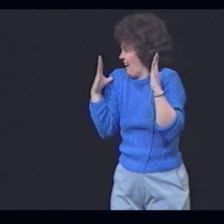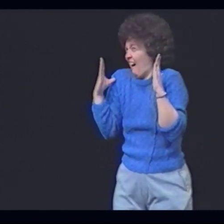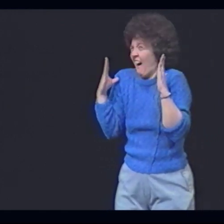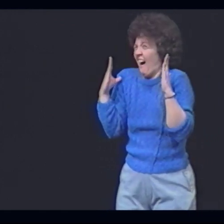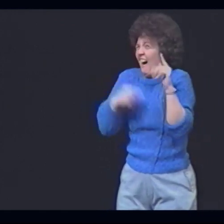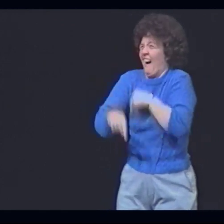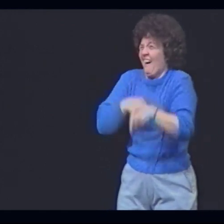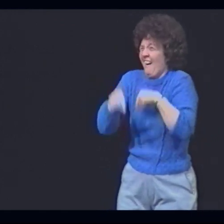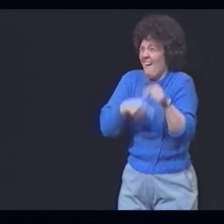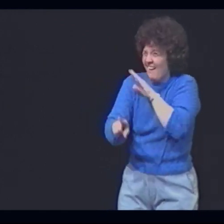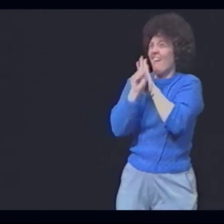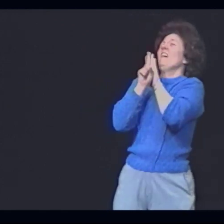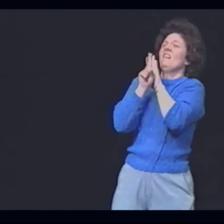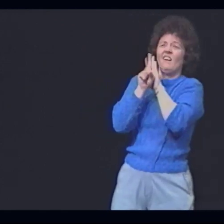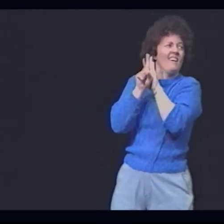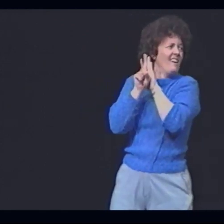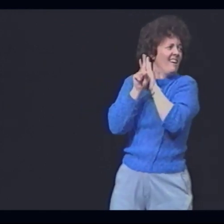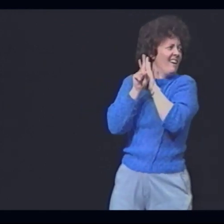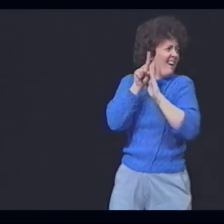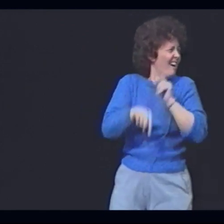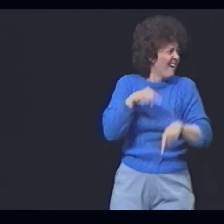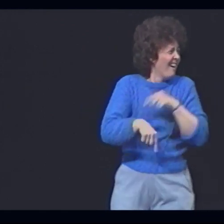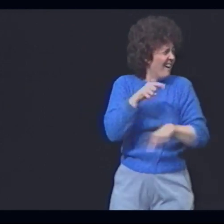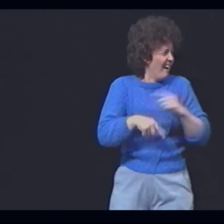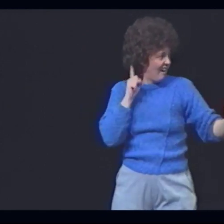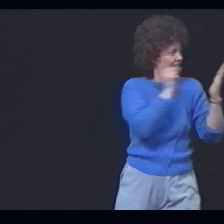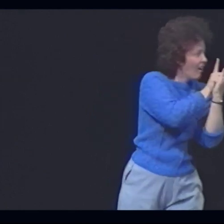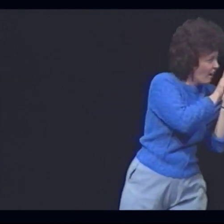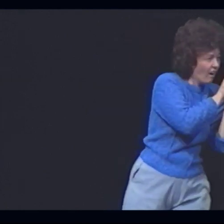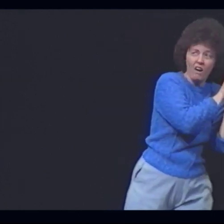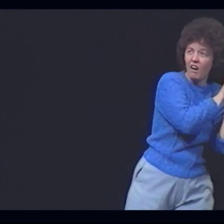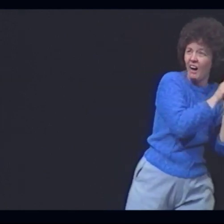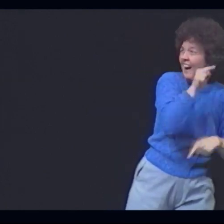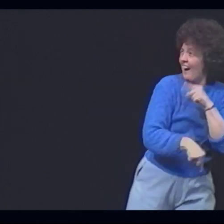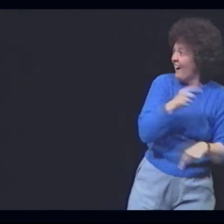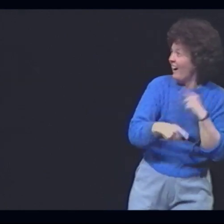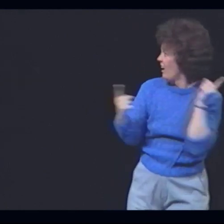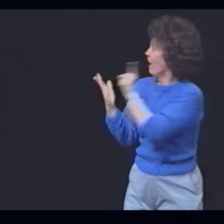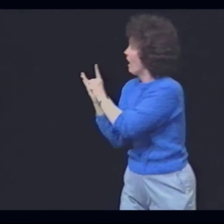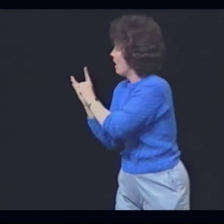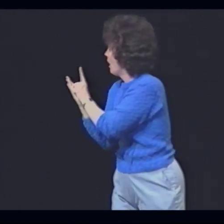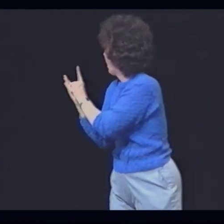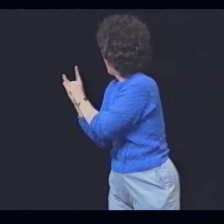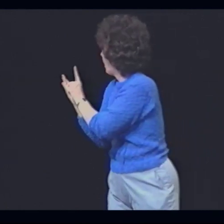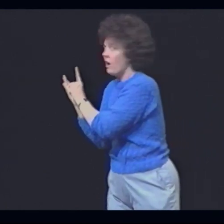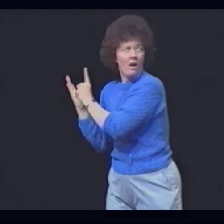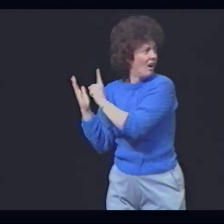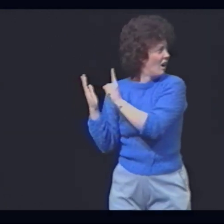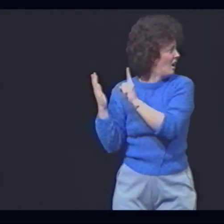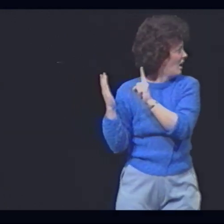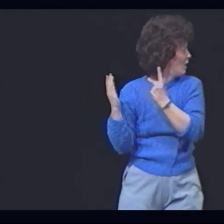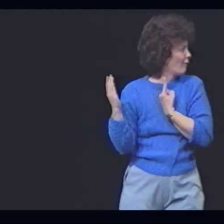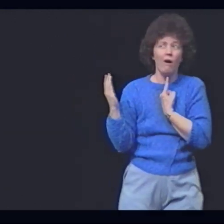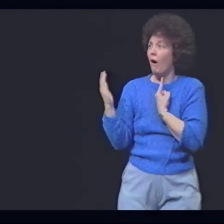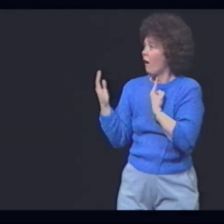We try to run, retreat But we cannot find the safety of our sanctuary